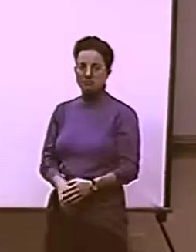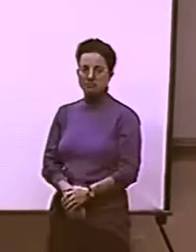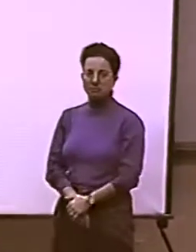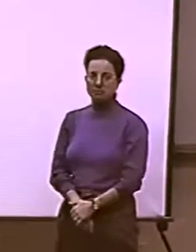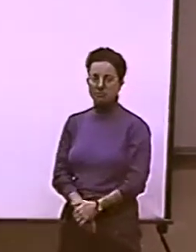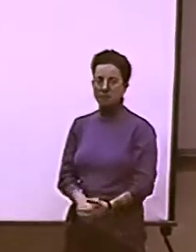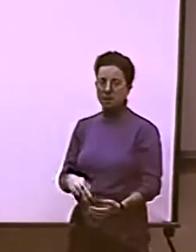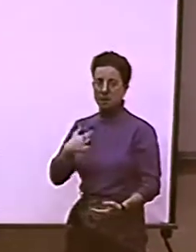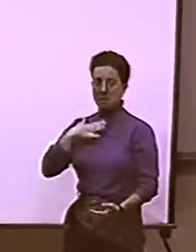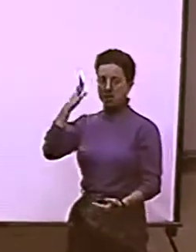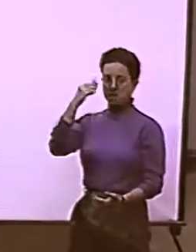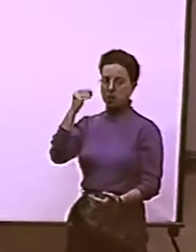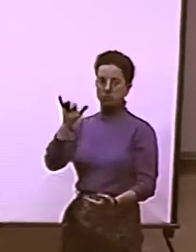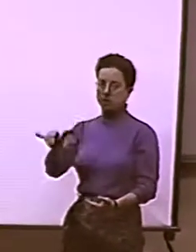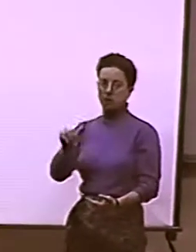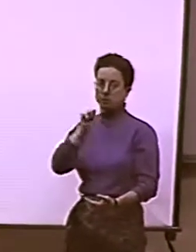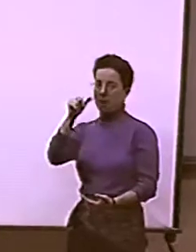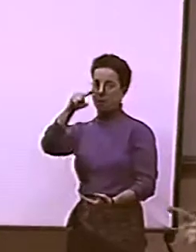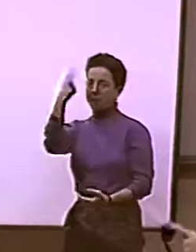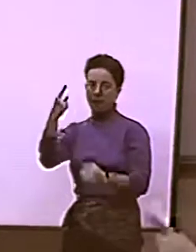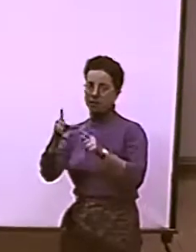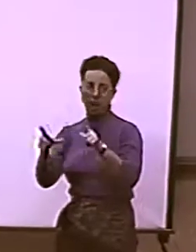....AND IT'S, LIKE, PLAIN, ORDINARY...